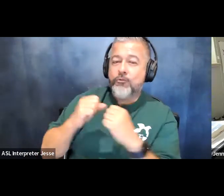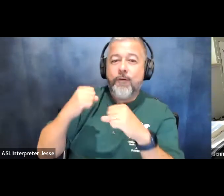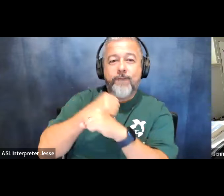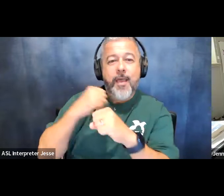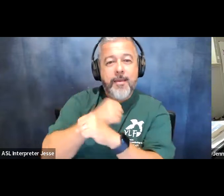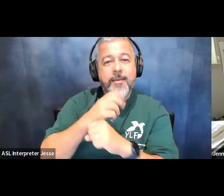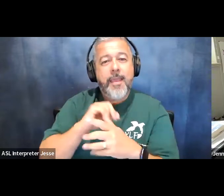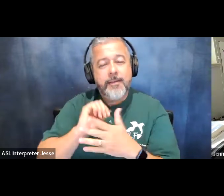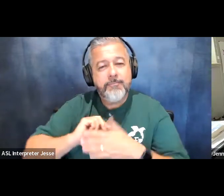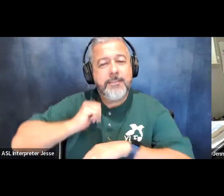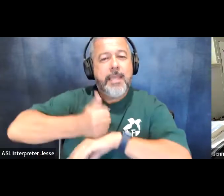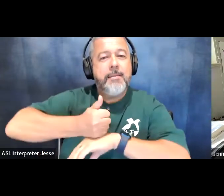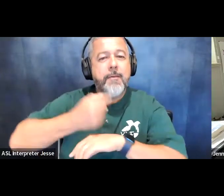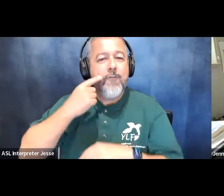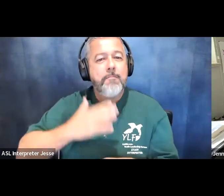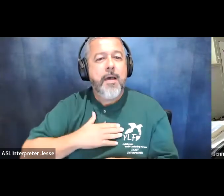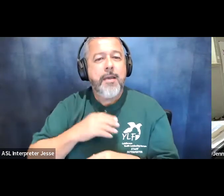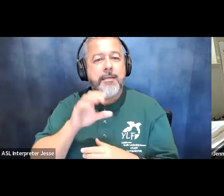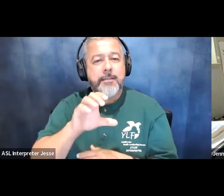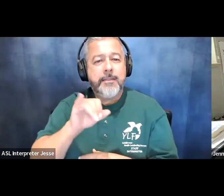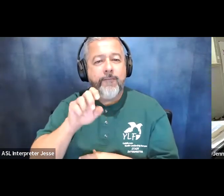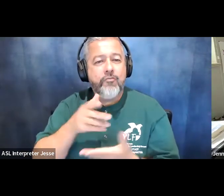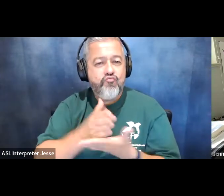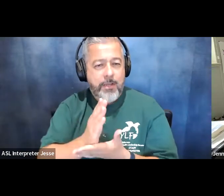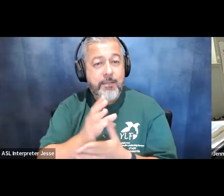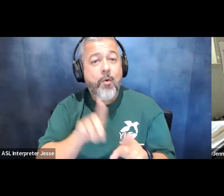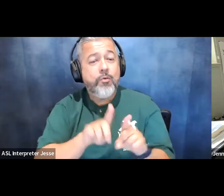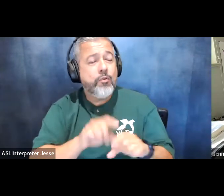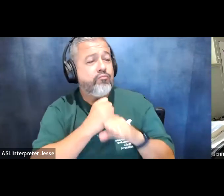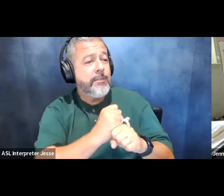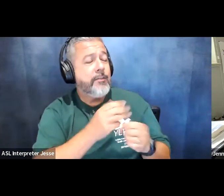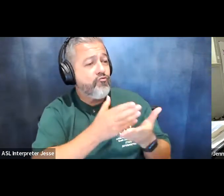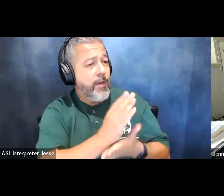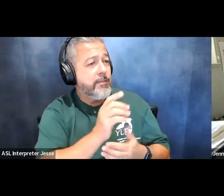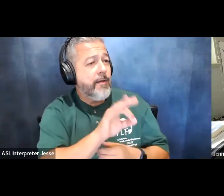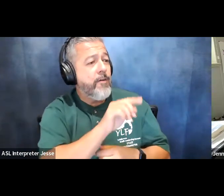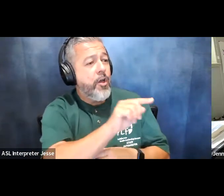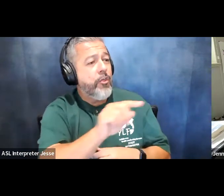for my civil rights and the civil rights of others and the lessons that they taught me